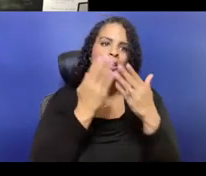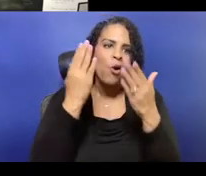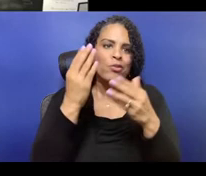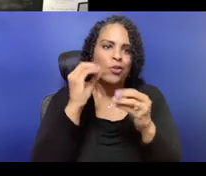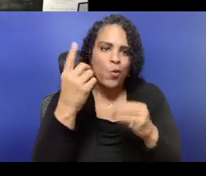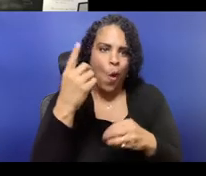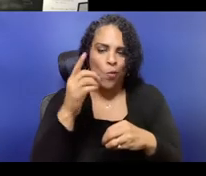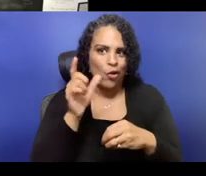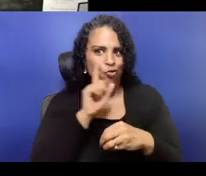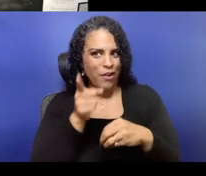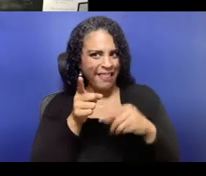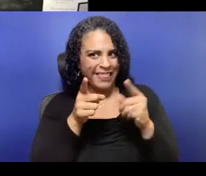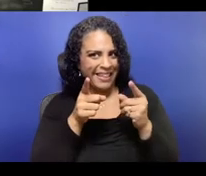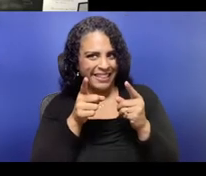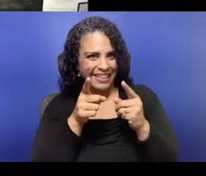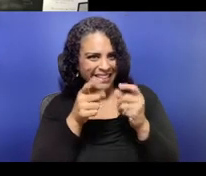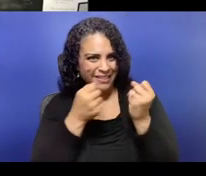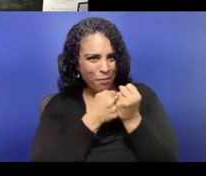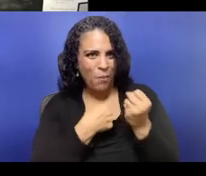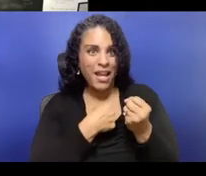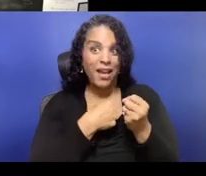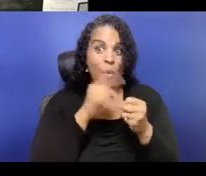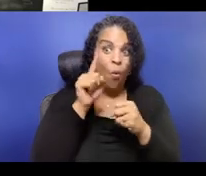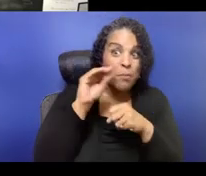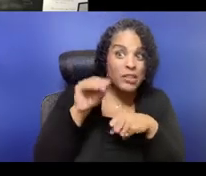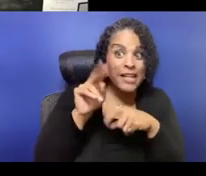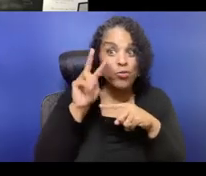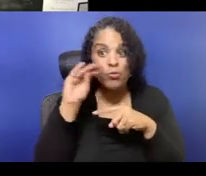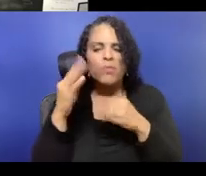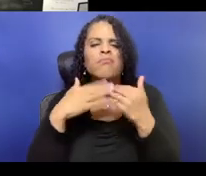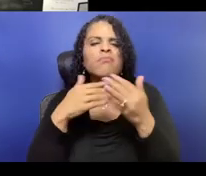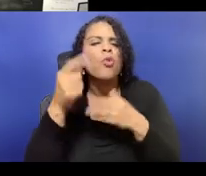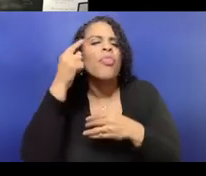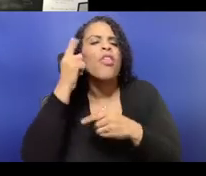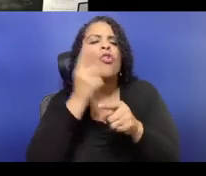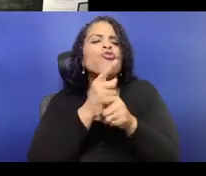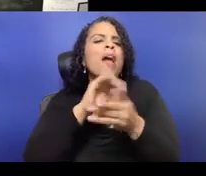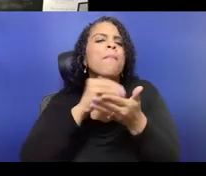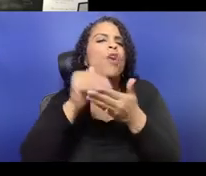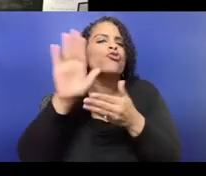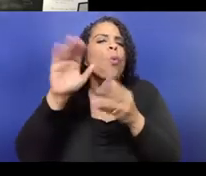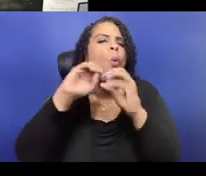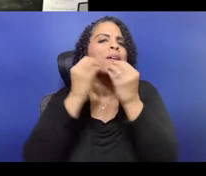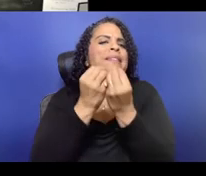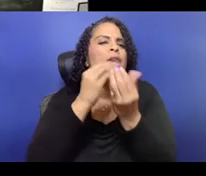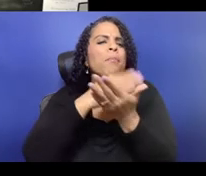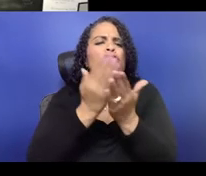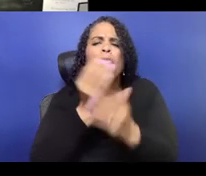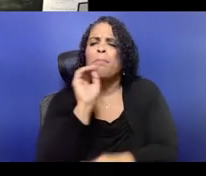are afraid to either do publicly engaged budgeting where the public is engaged from the start